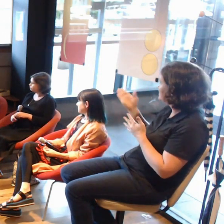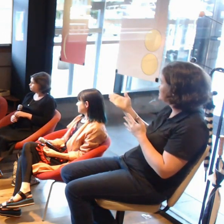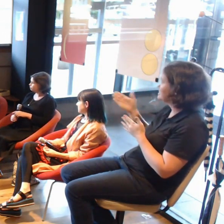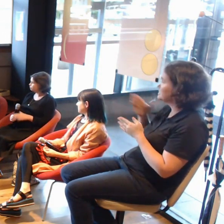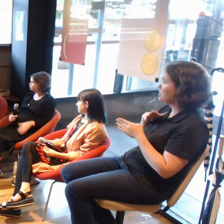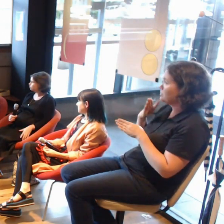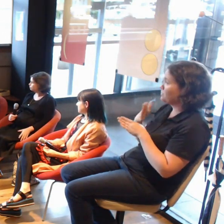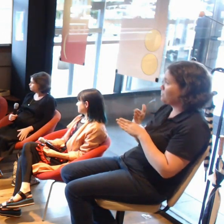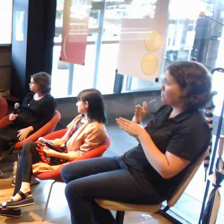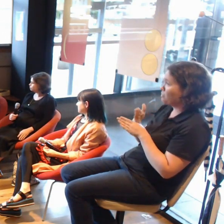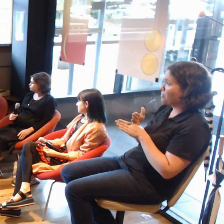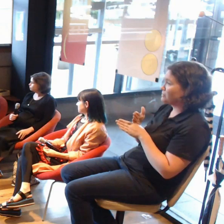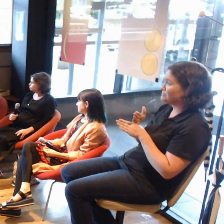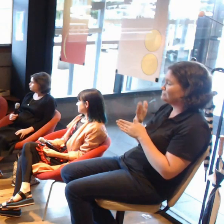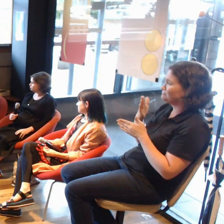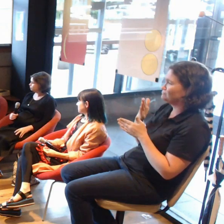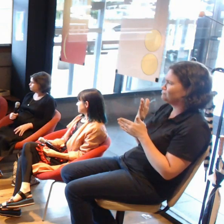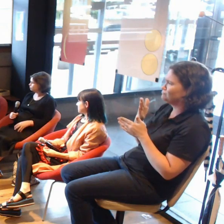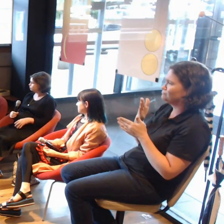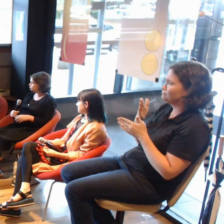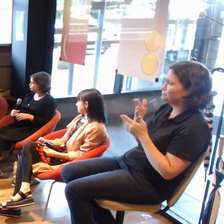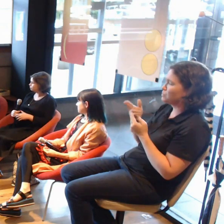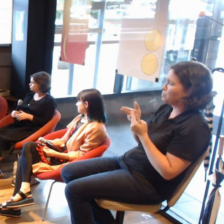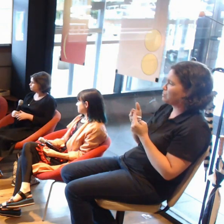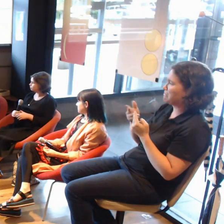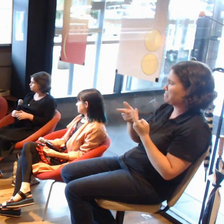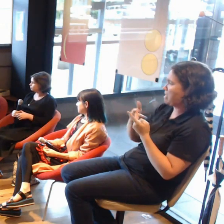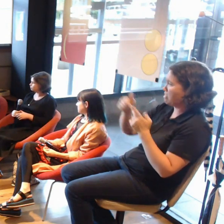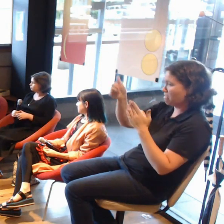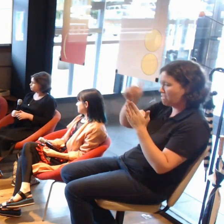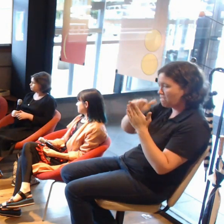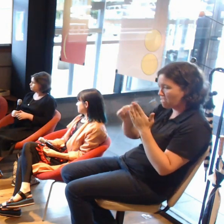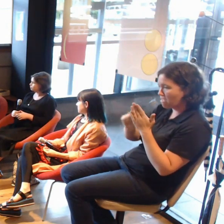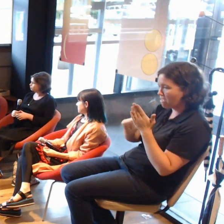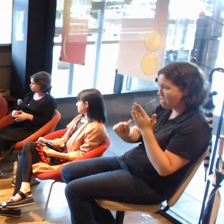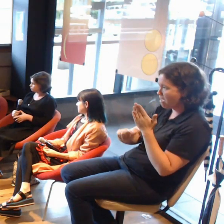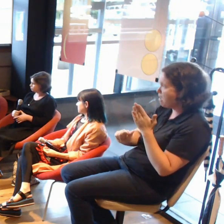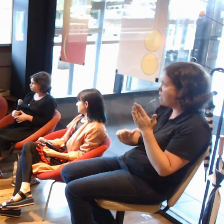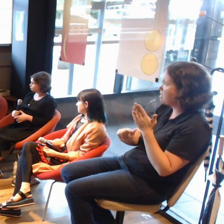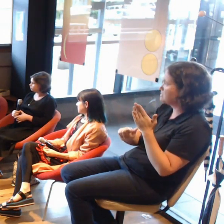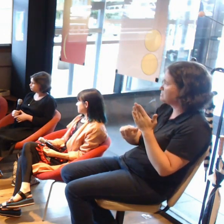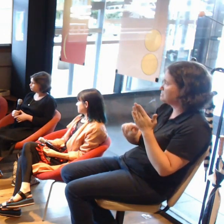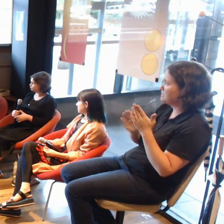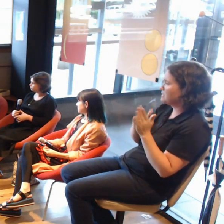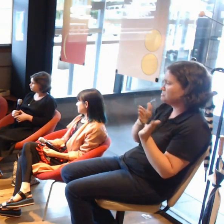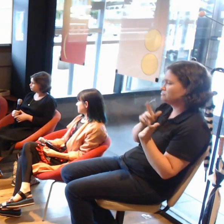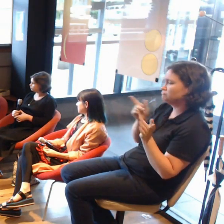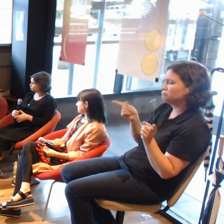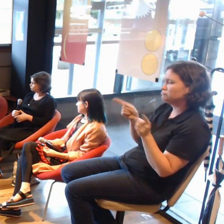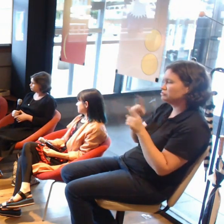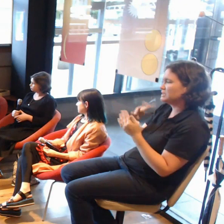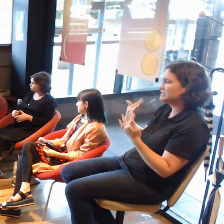in other media and then moved into the augmented reality space, can you tell us about the work you made,